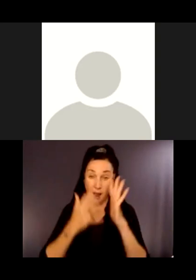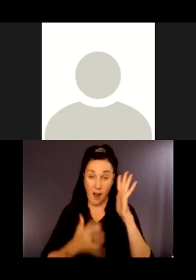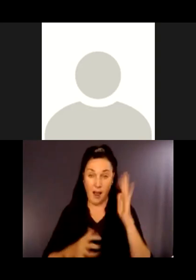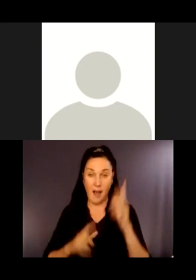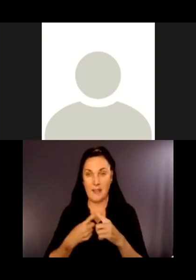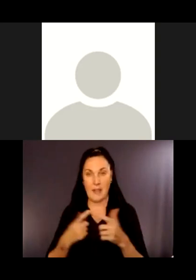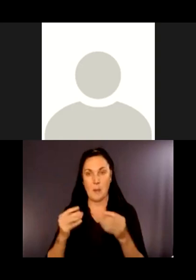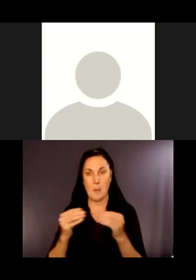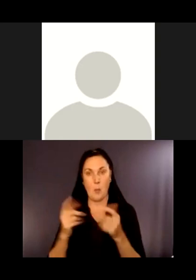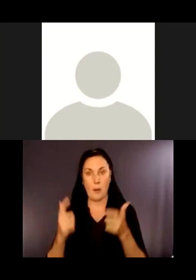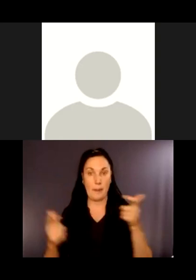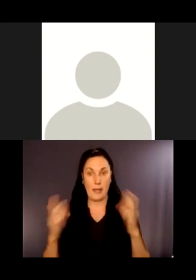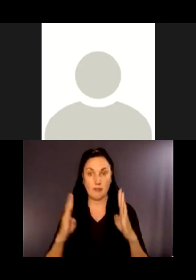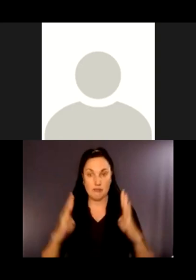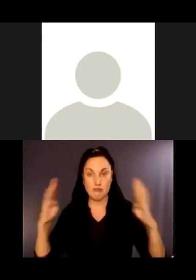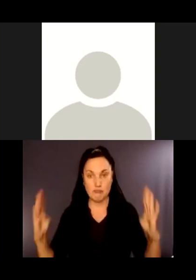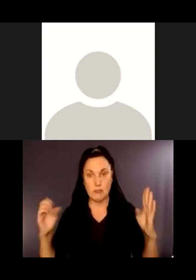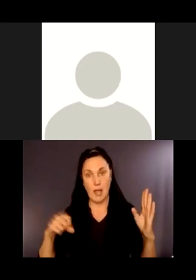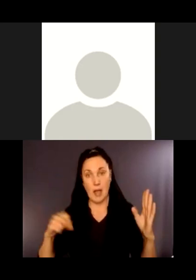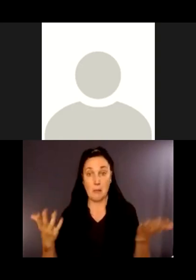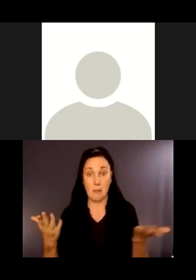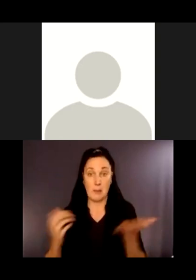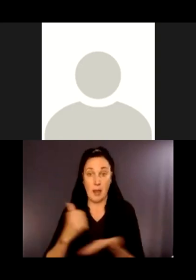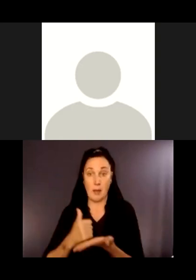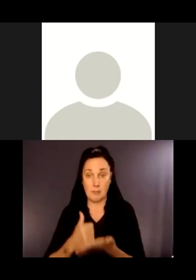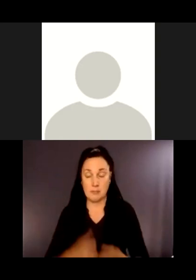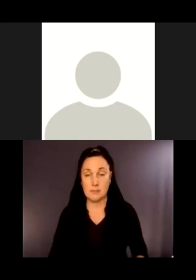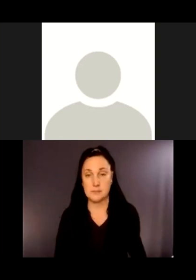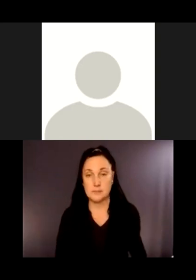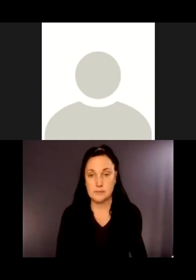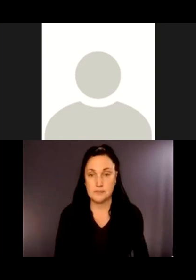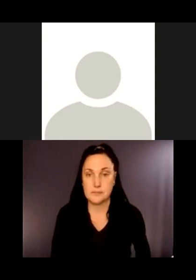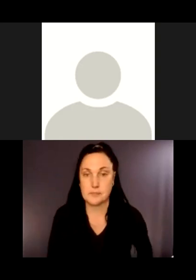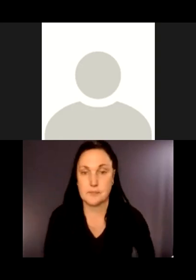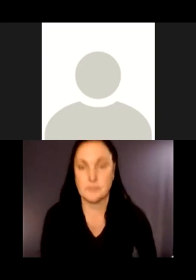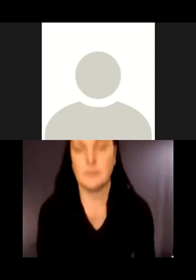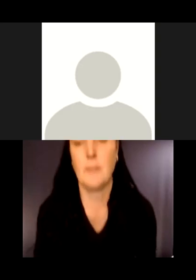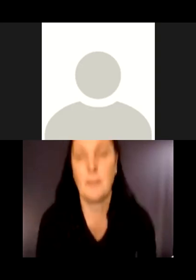really helpful. Let me just piggyback.